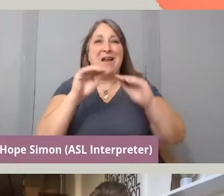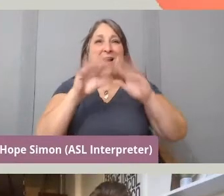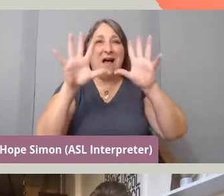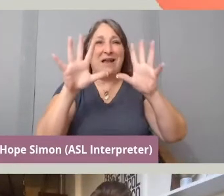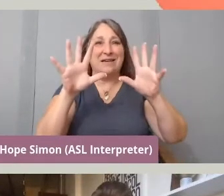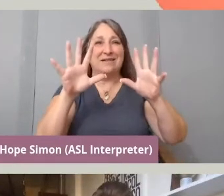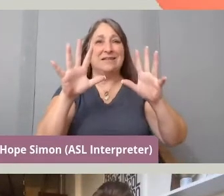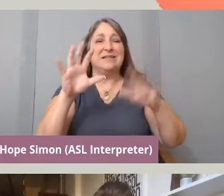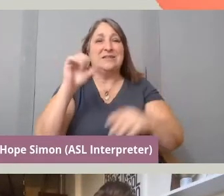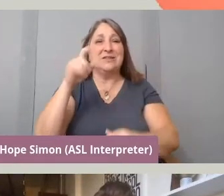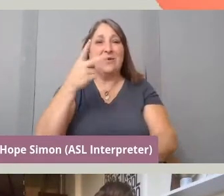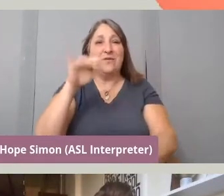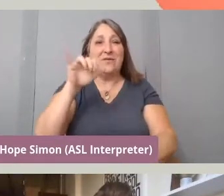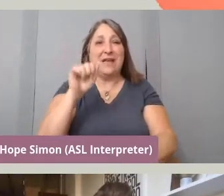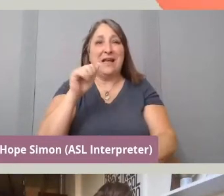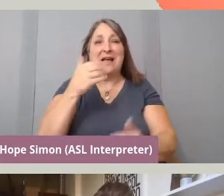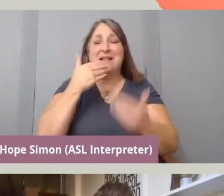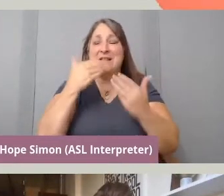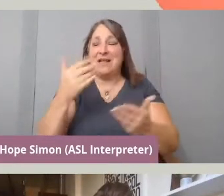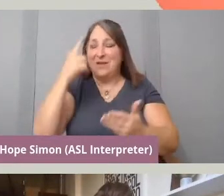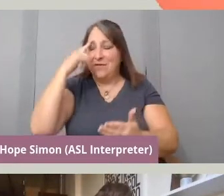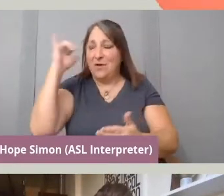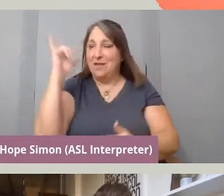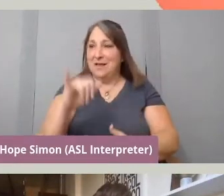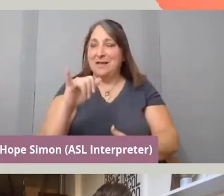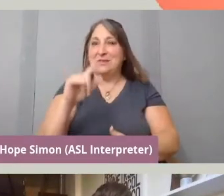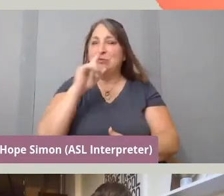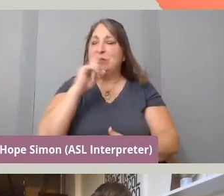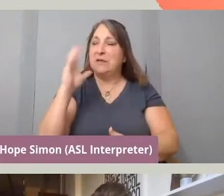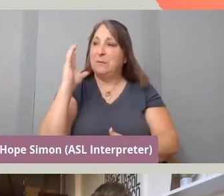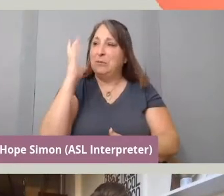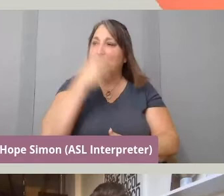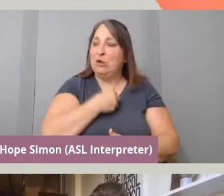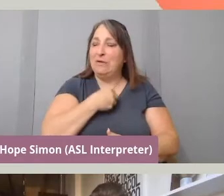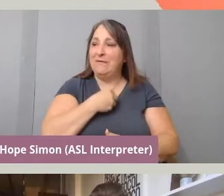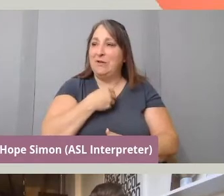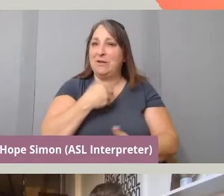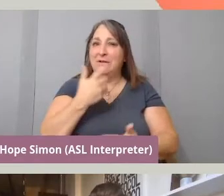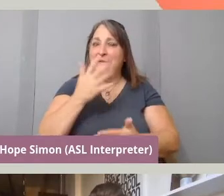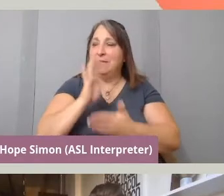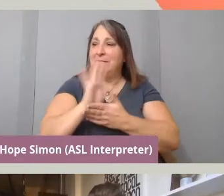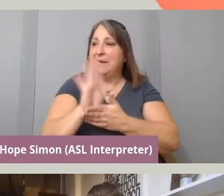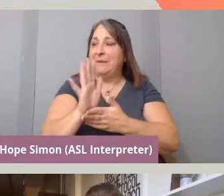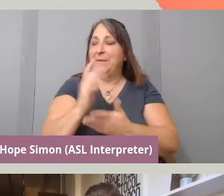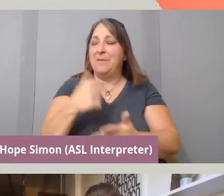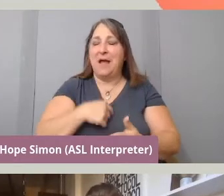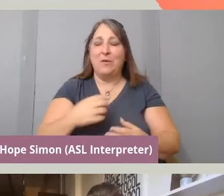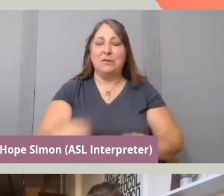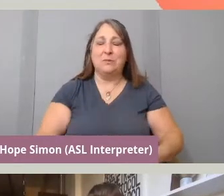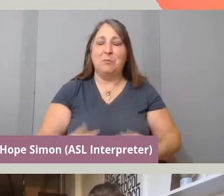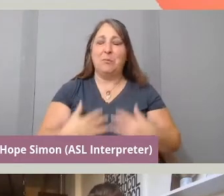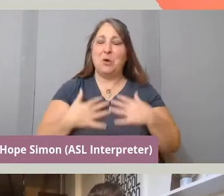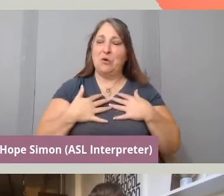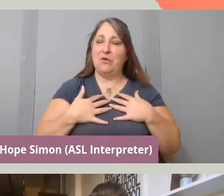thank you for this, really beautiful work. I was deeply moved when I watched it